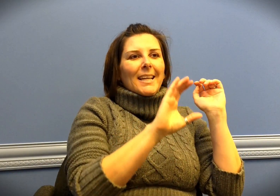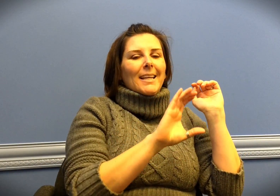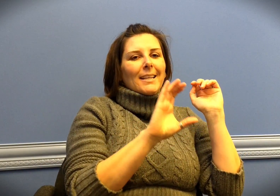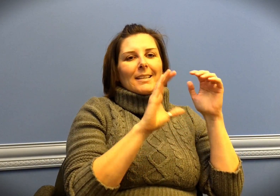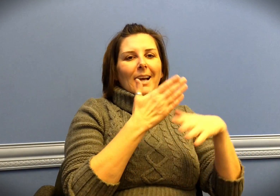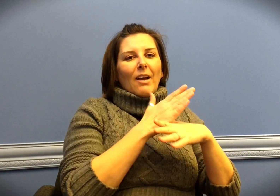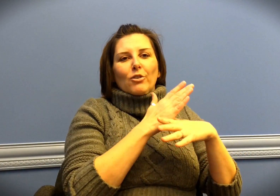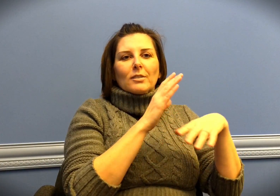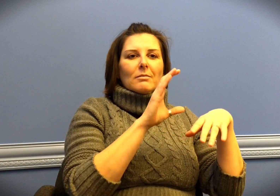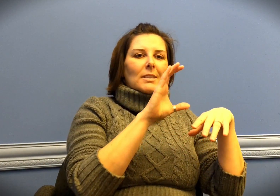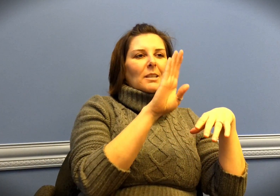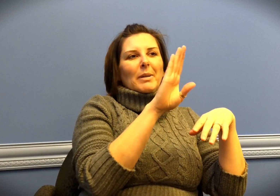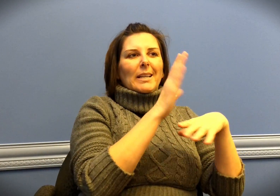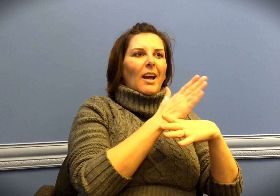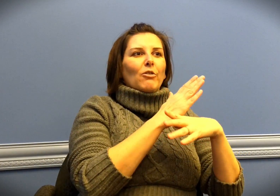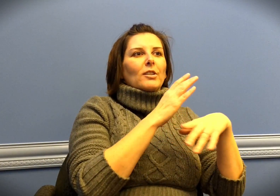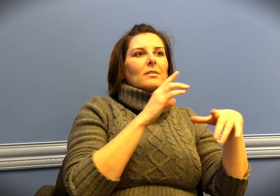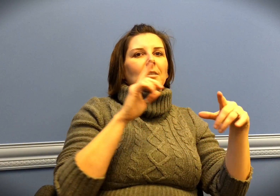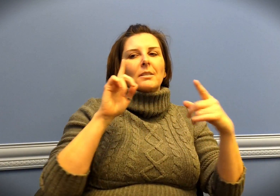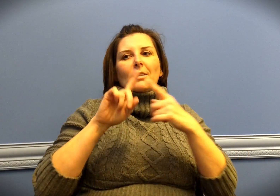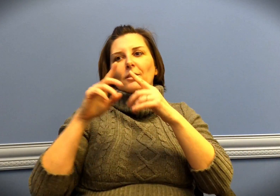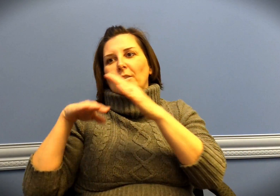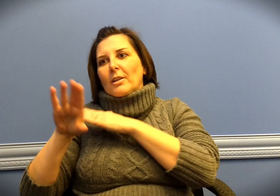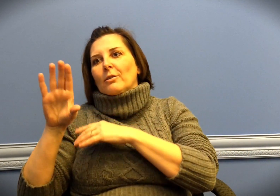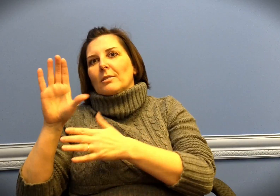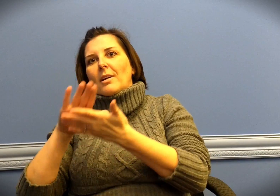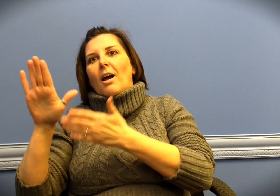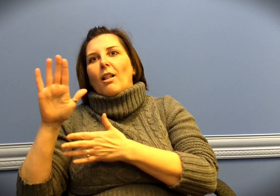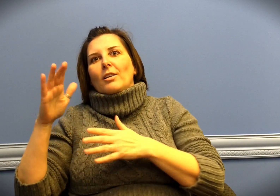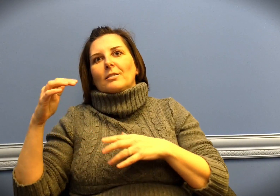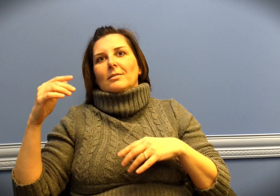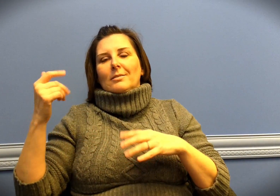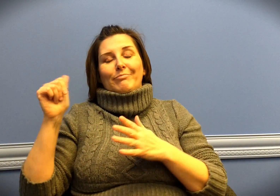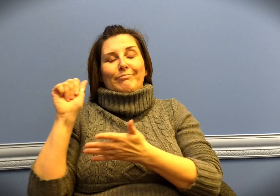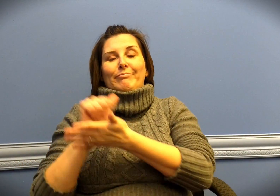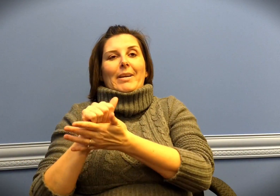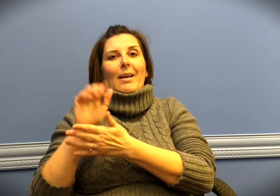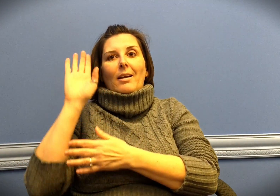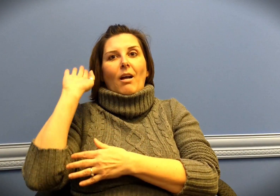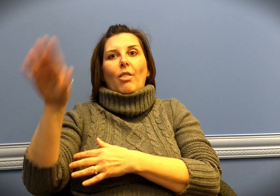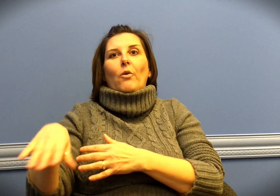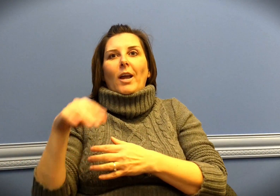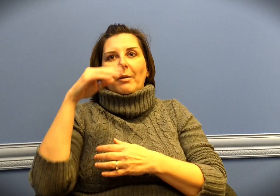or an average of C or B. But when I got into college, I had straight A's because of